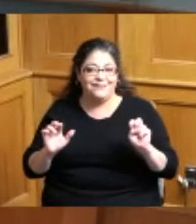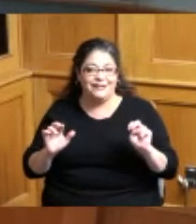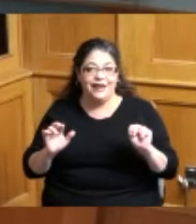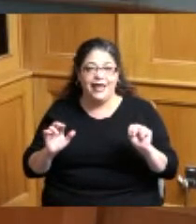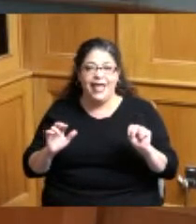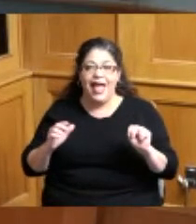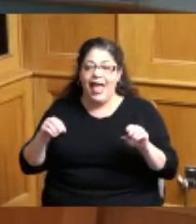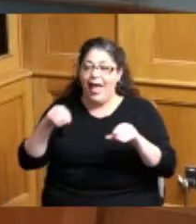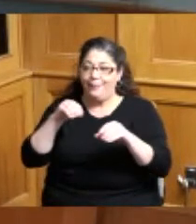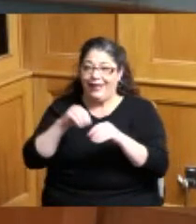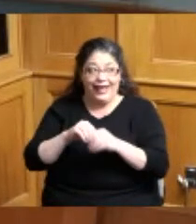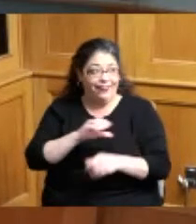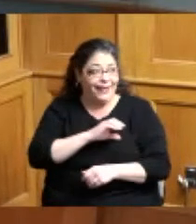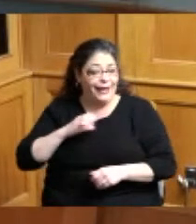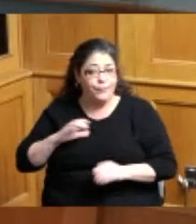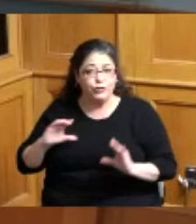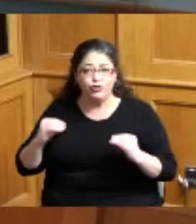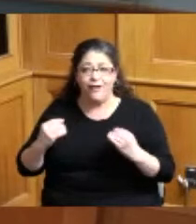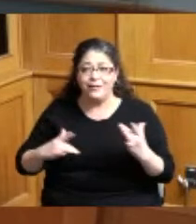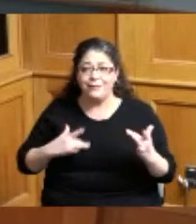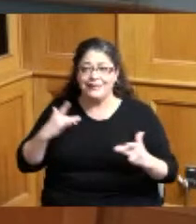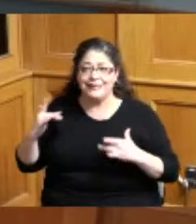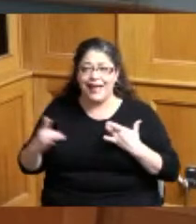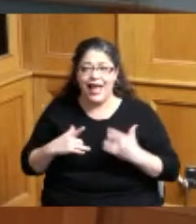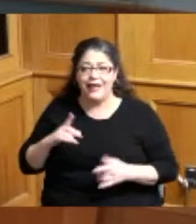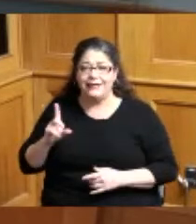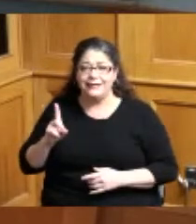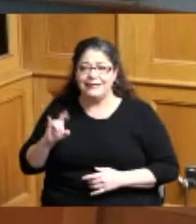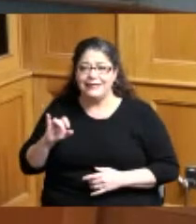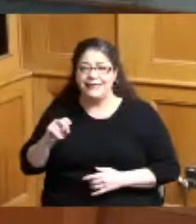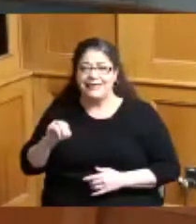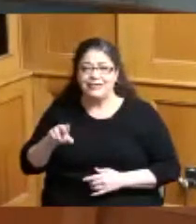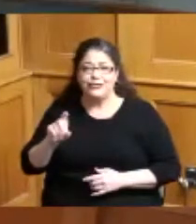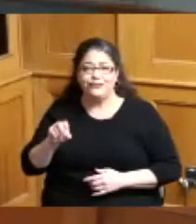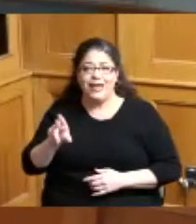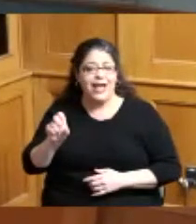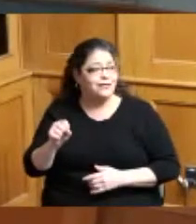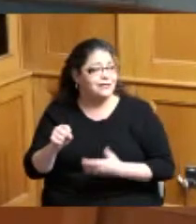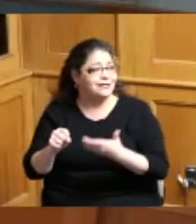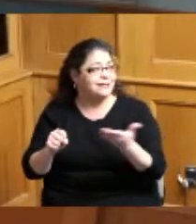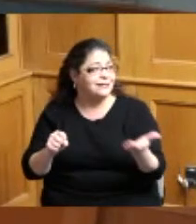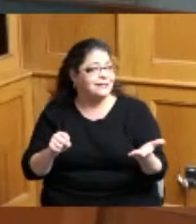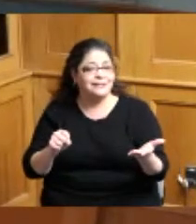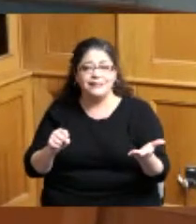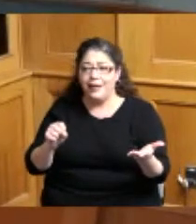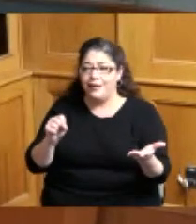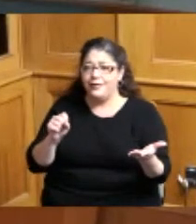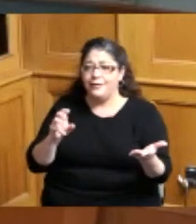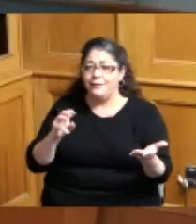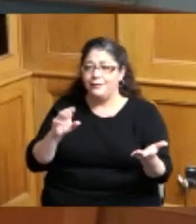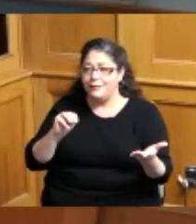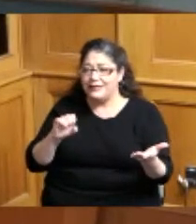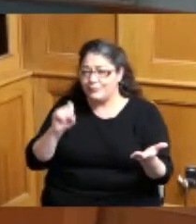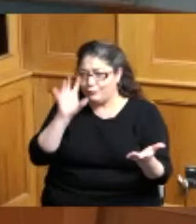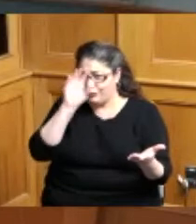I'm excited Mr Denise Driehaus Stephanie miss President Dumas Vice President Miss